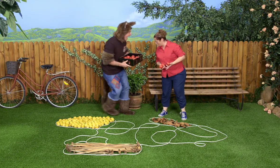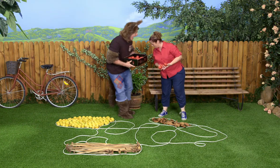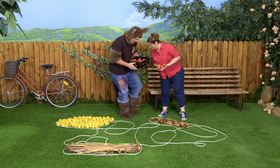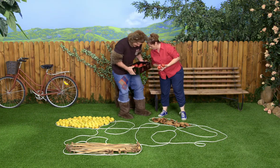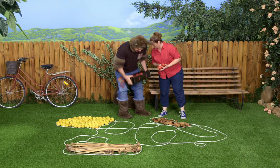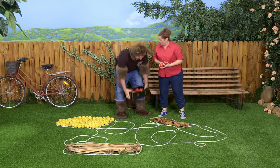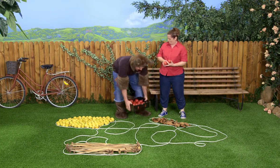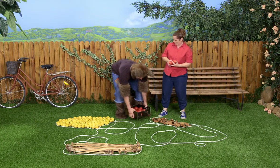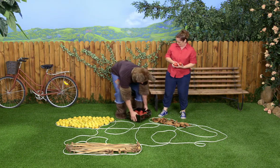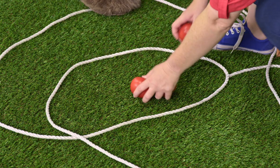Oh!